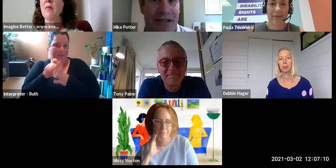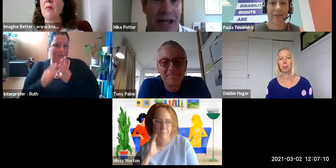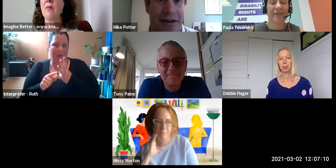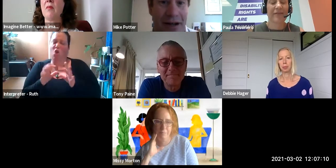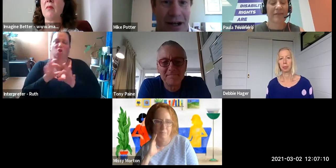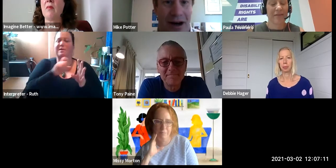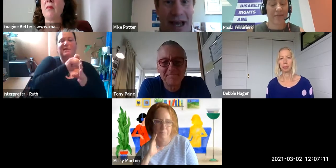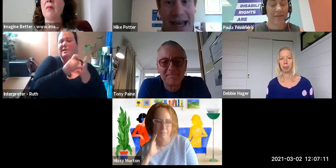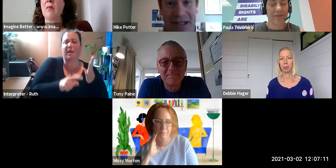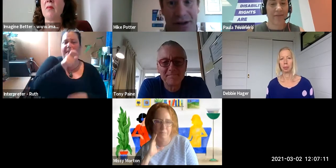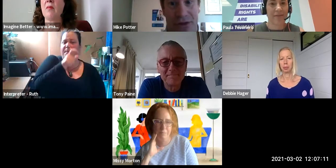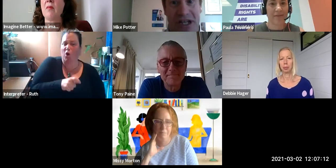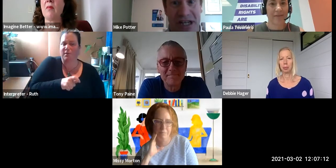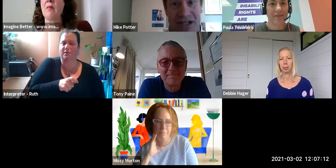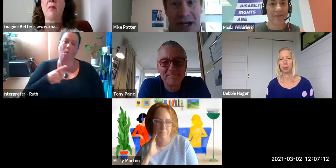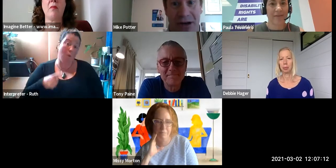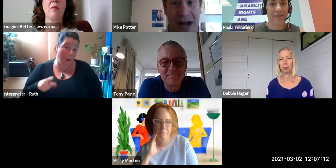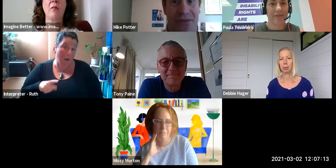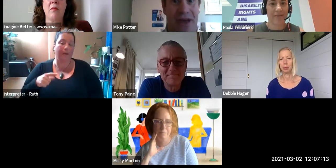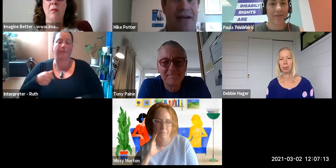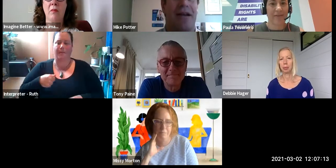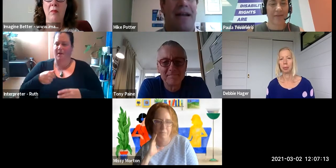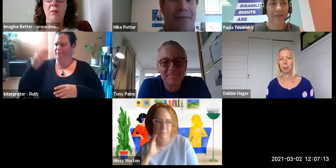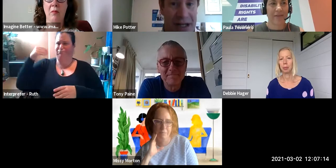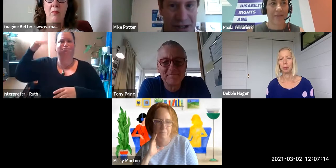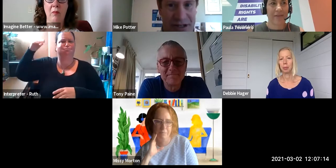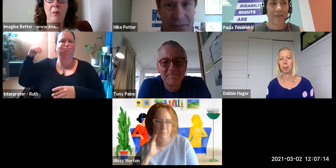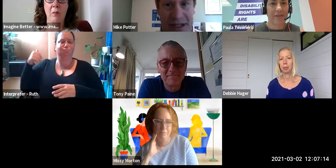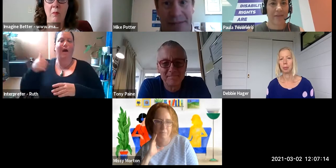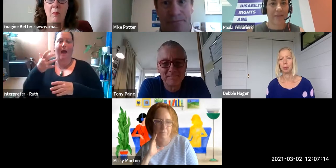I had an accident 13 years ago and that led me into disability.